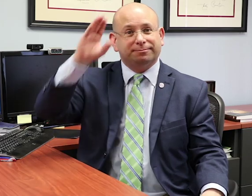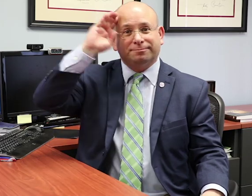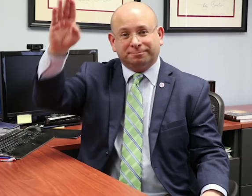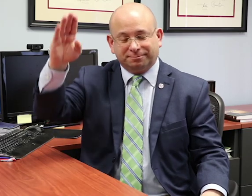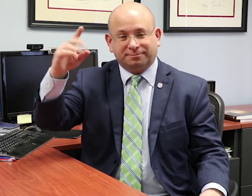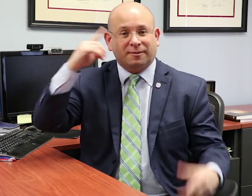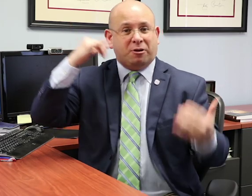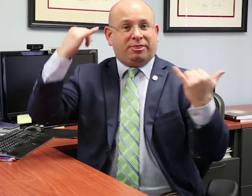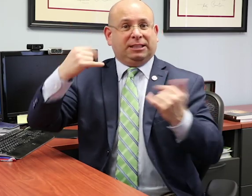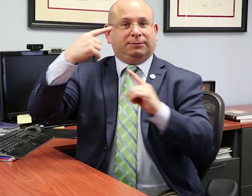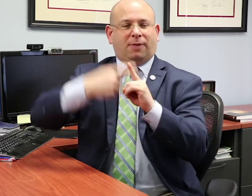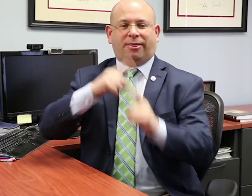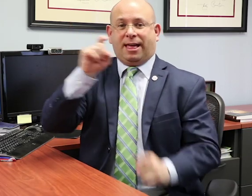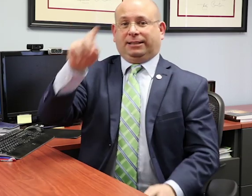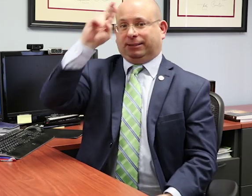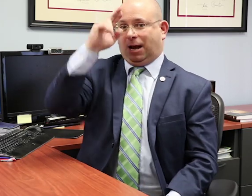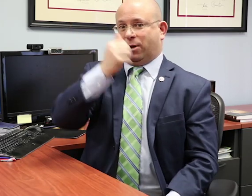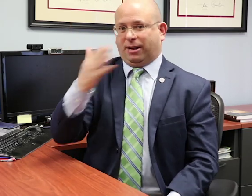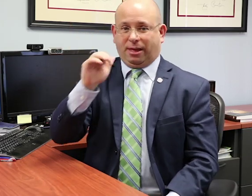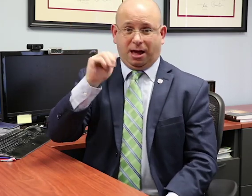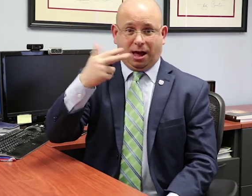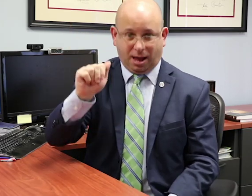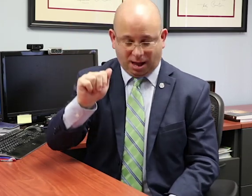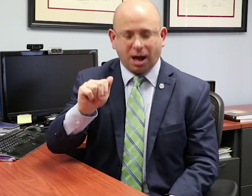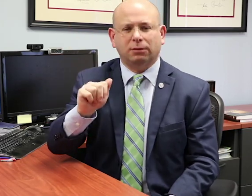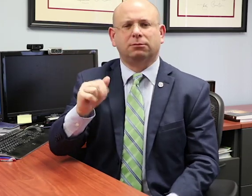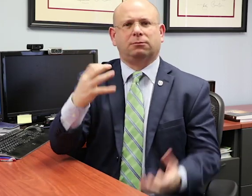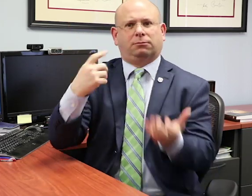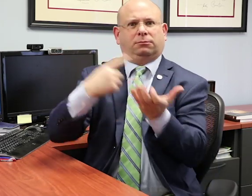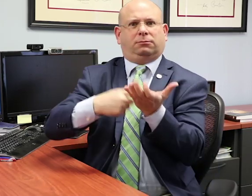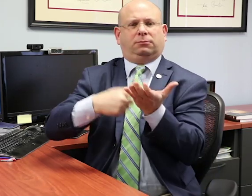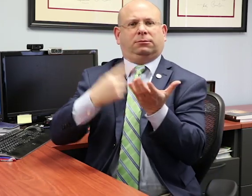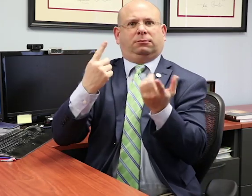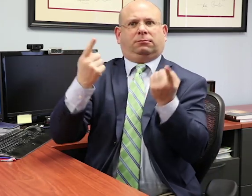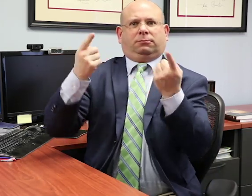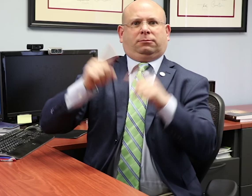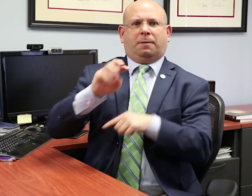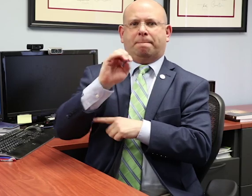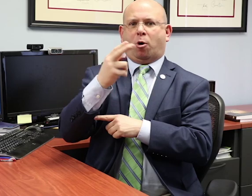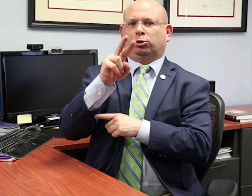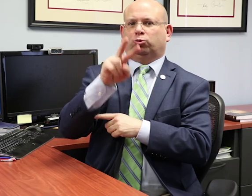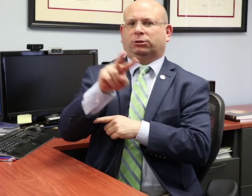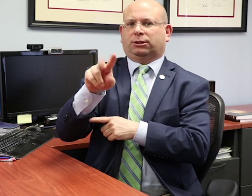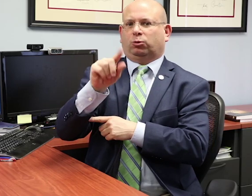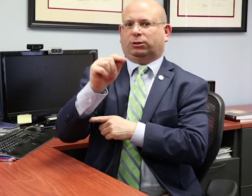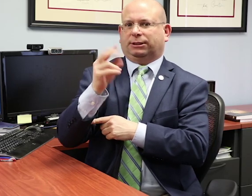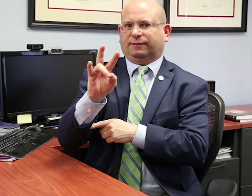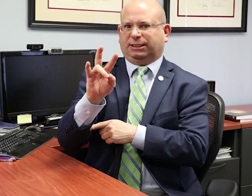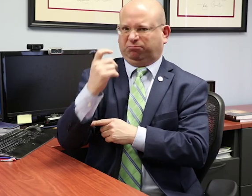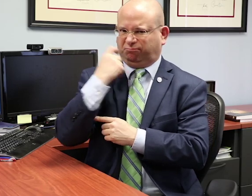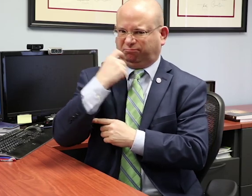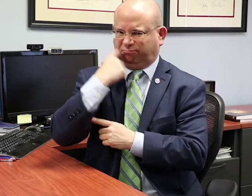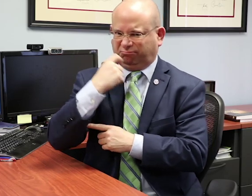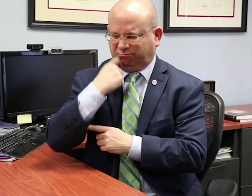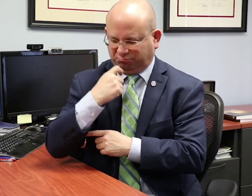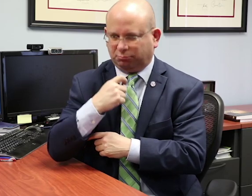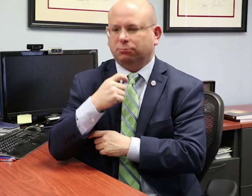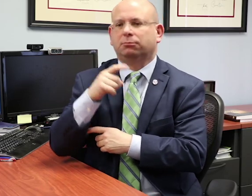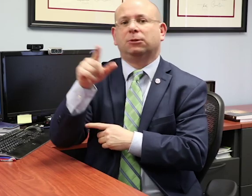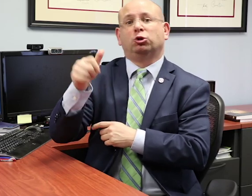Hello, for this month's Ask Howard Anything (AHA), we want to discuss the March 22, 2017 decision